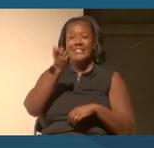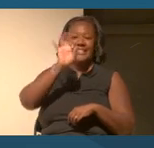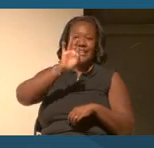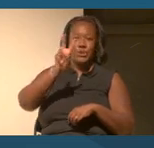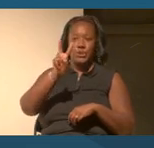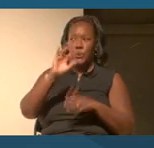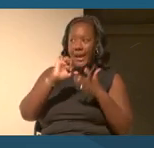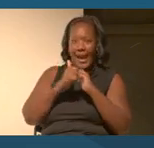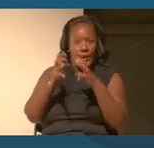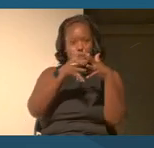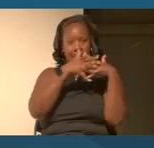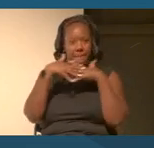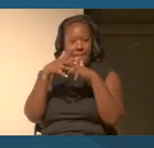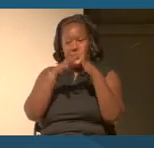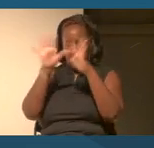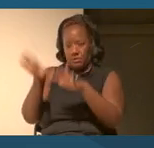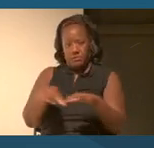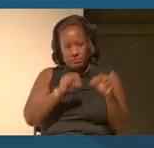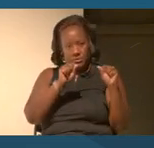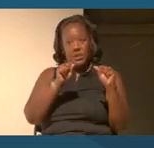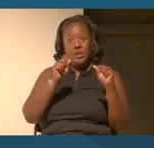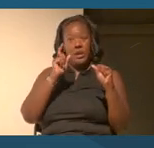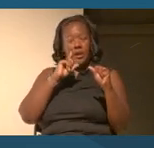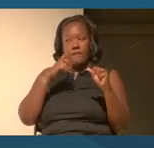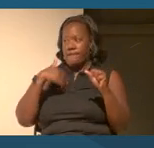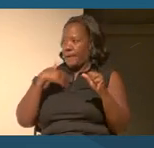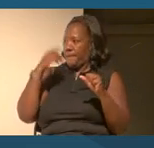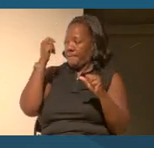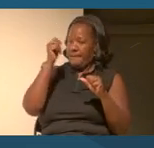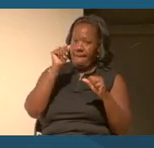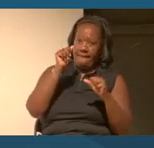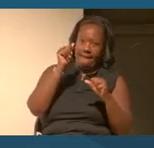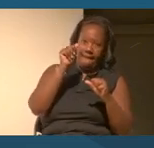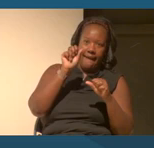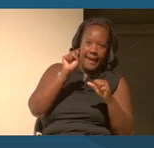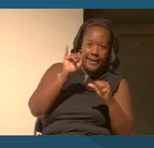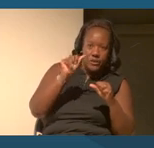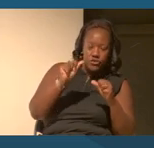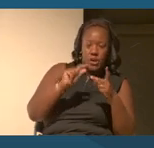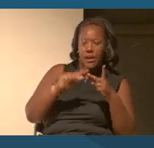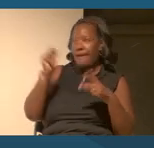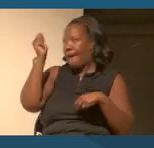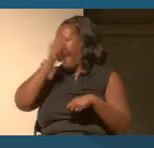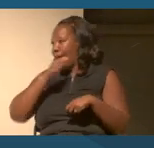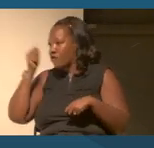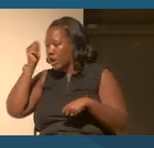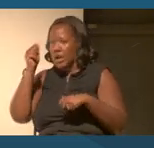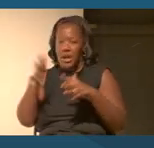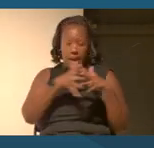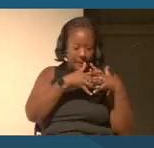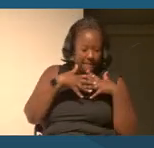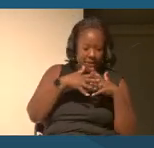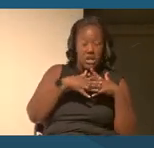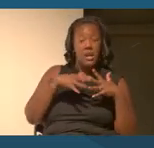distance between Asia, Africa and the Americas is now formally linked through trade routes